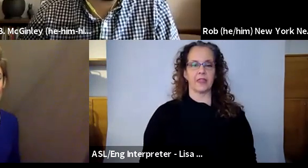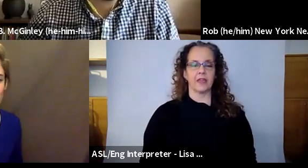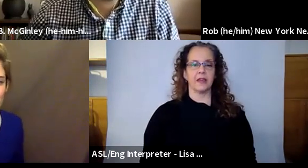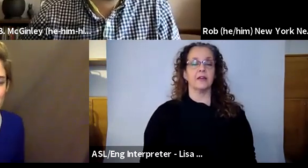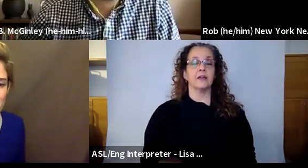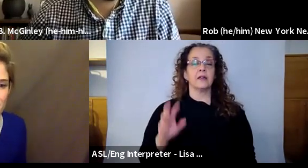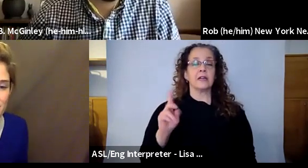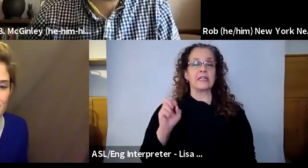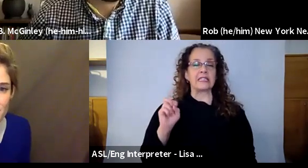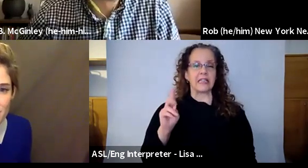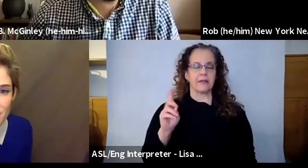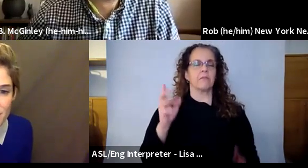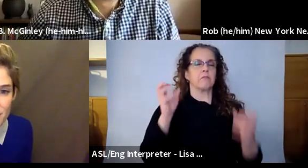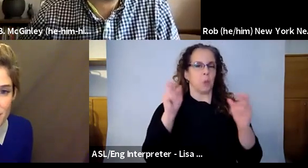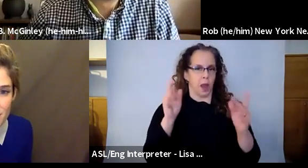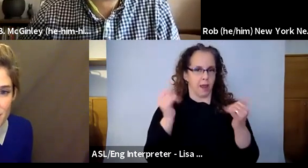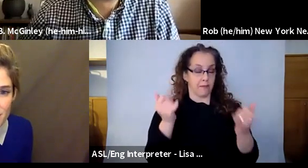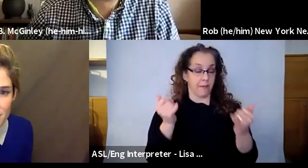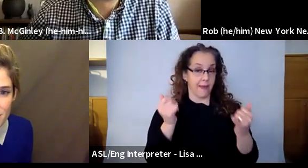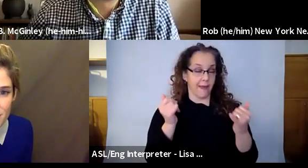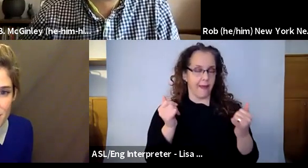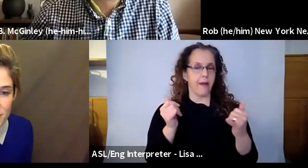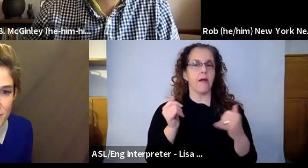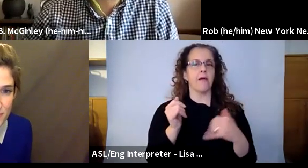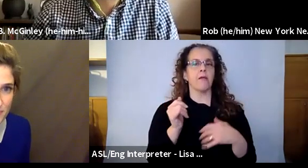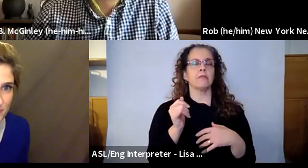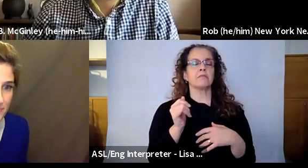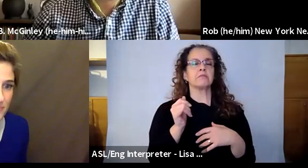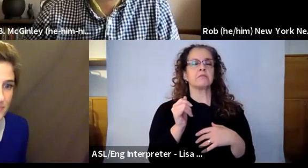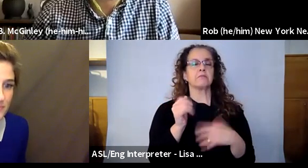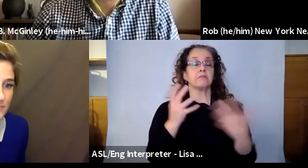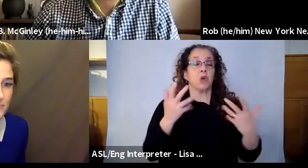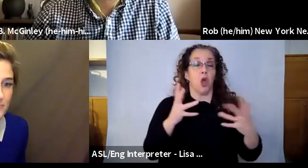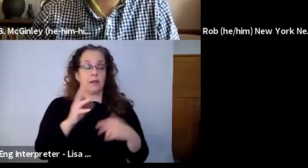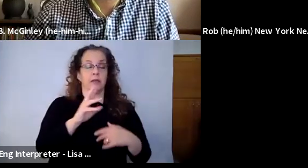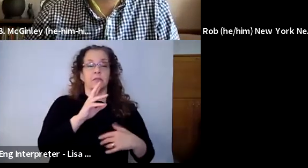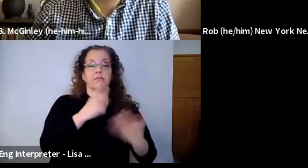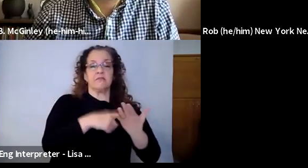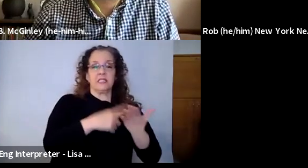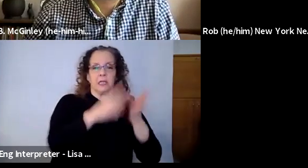some nuts and bolts. So we've talked a lot about the importance of arts education, we talked about the flexibility.